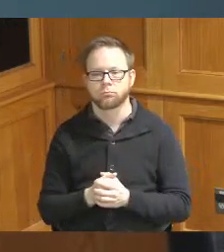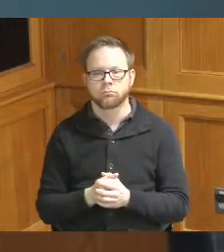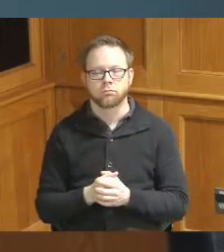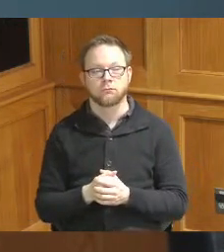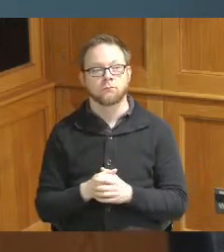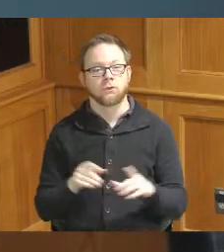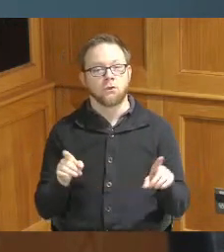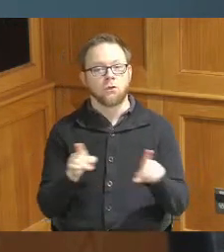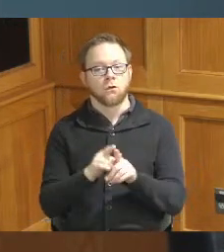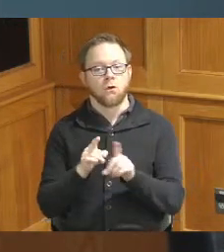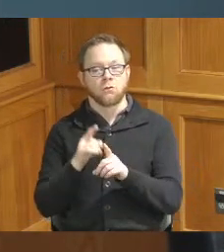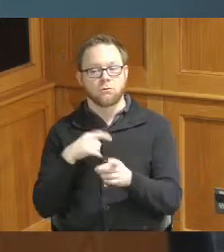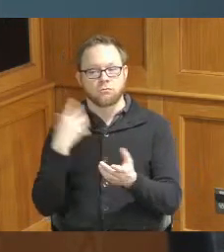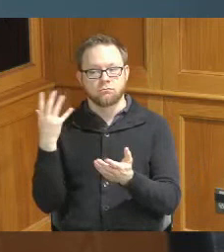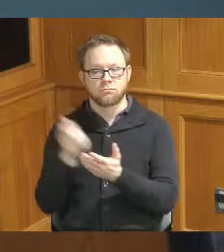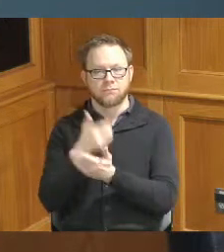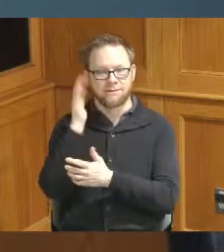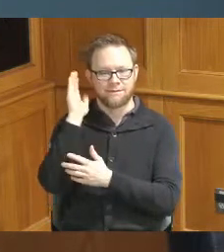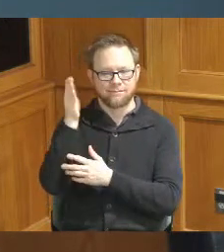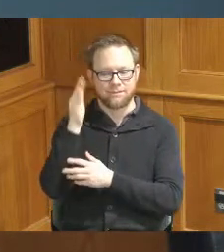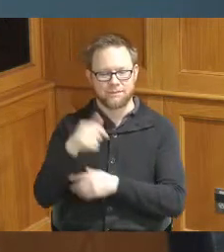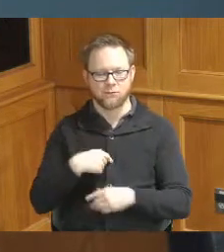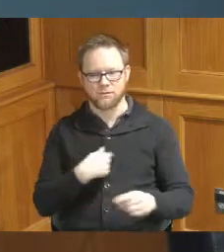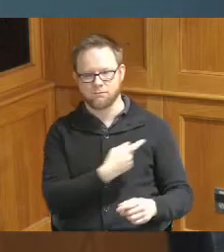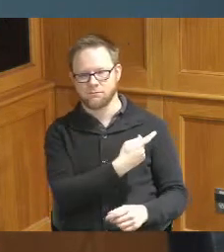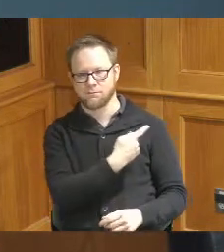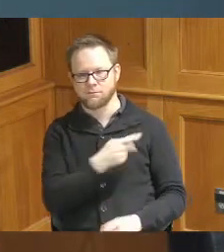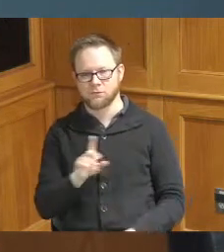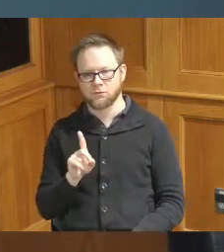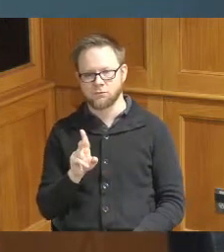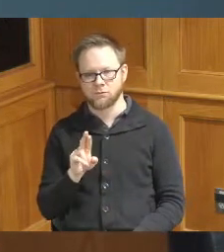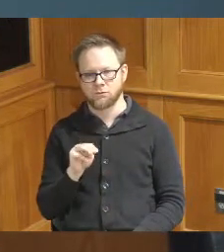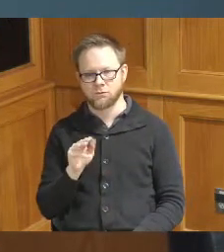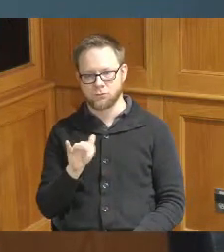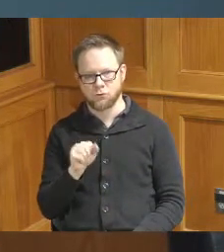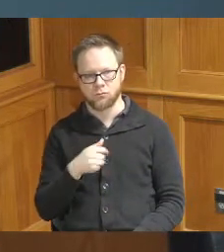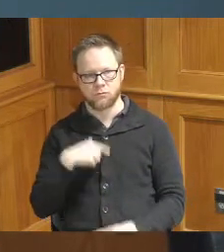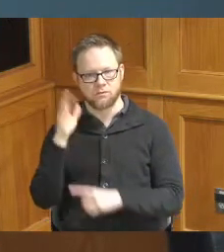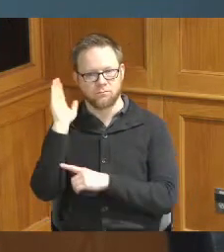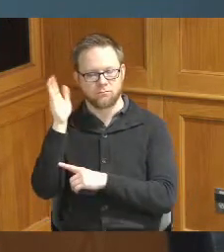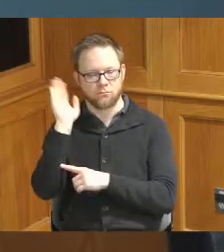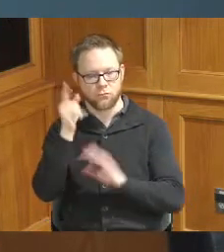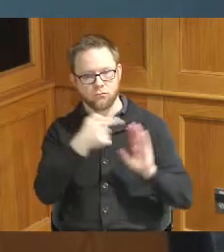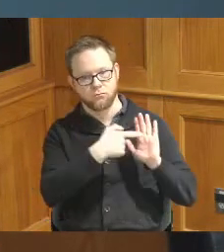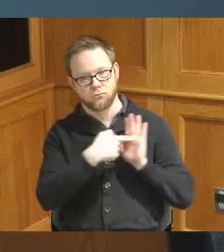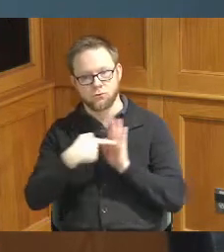speak today and I was with Commissioner Dumas got a chance to speak and unveil at the United States